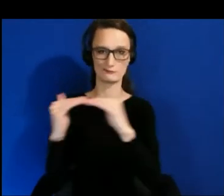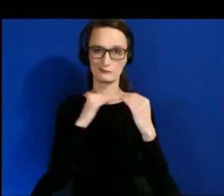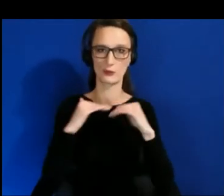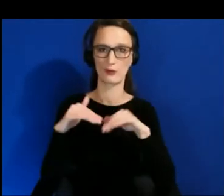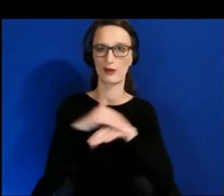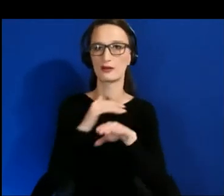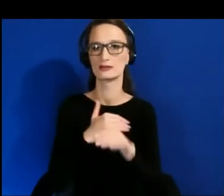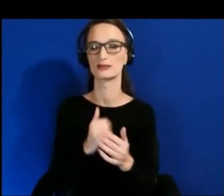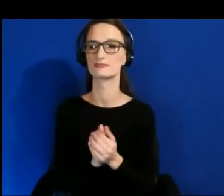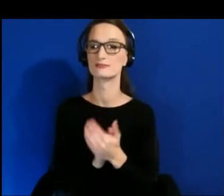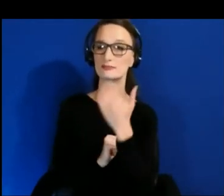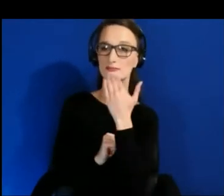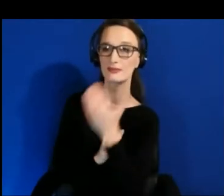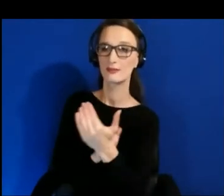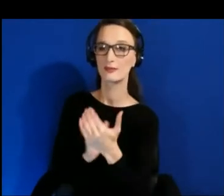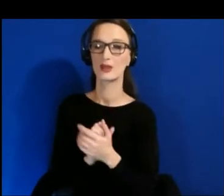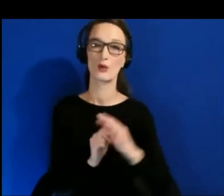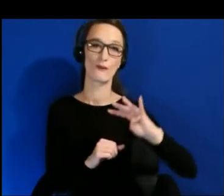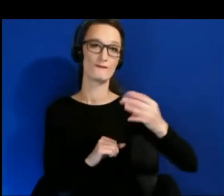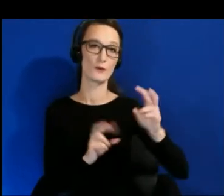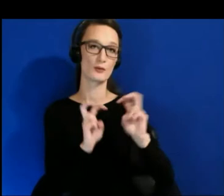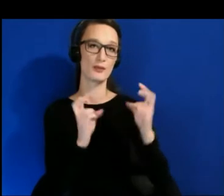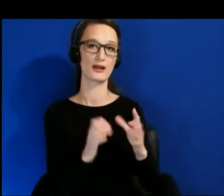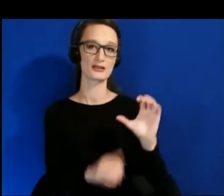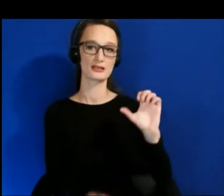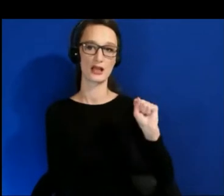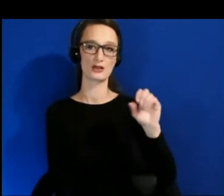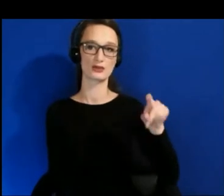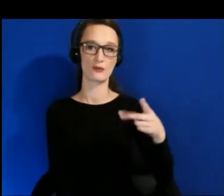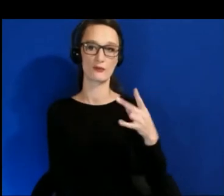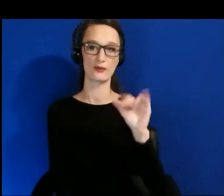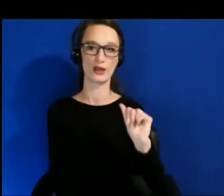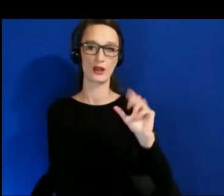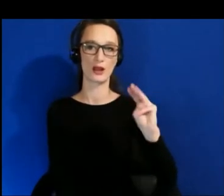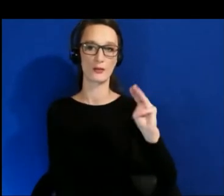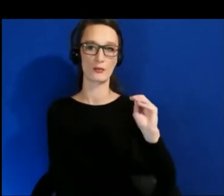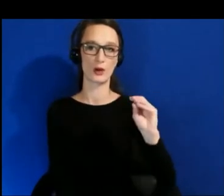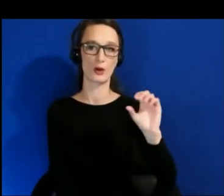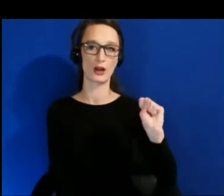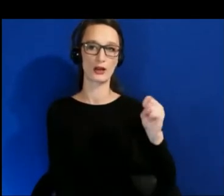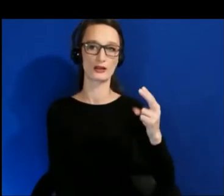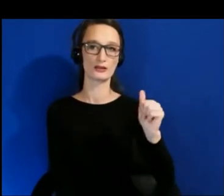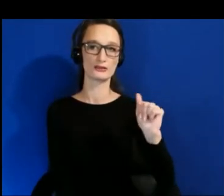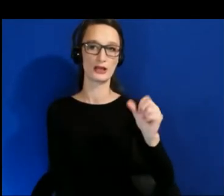And our fourth panelist is Sophia Moshasha, VP of the VR/AR Association, D.C. Chapter.